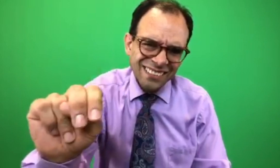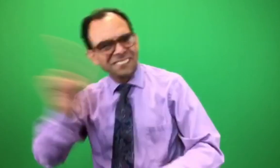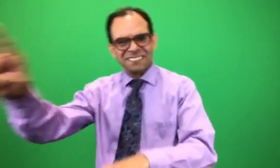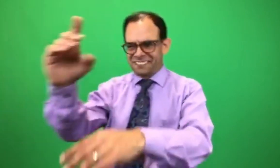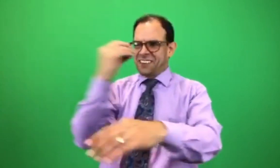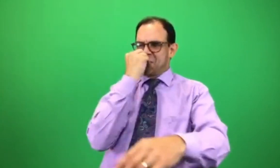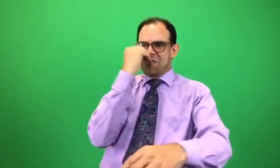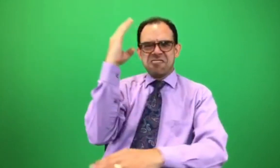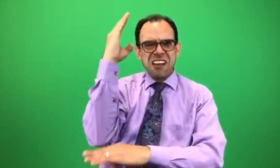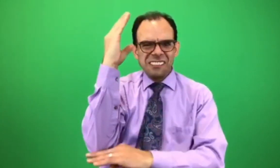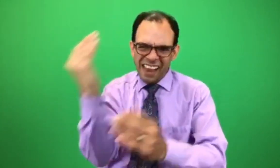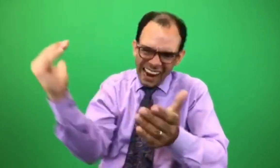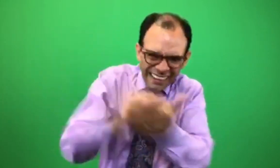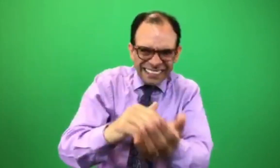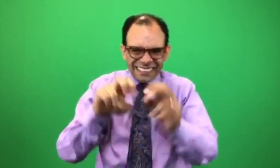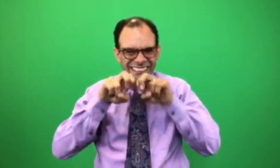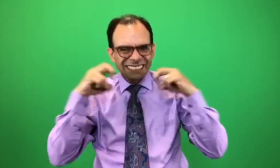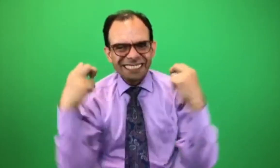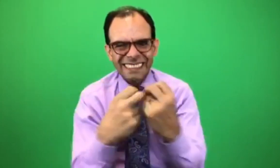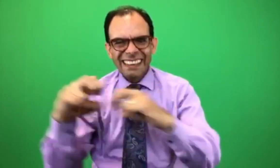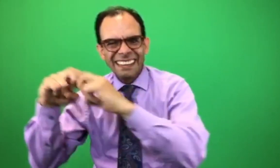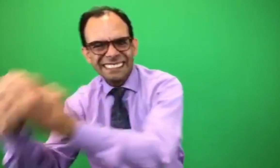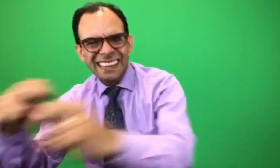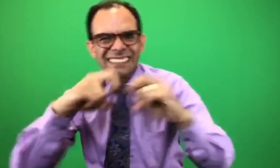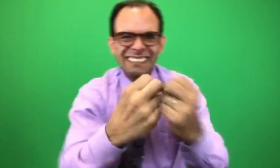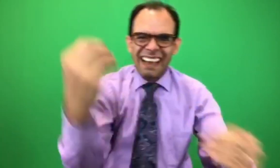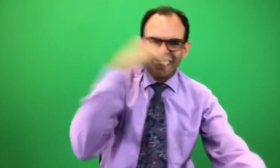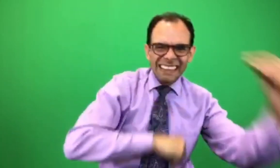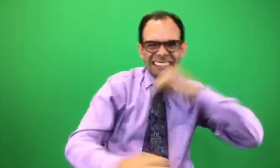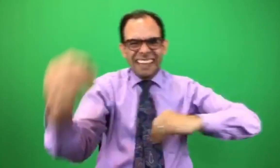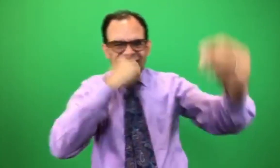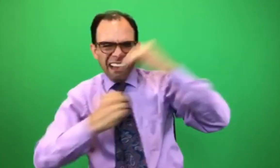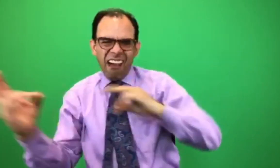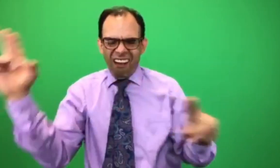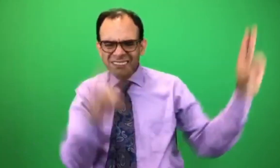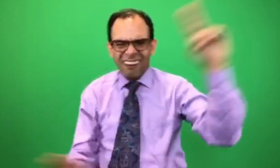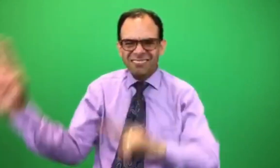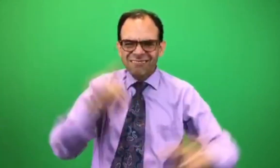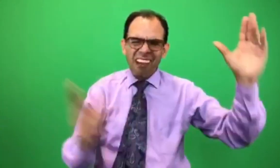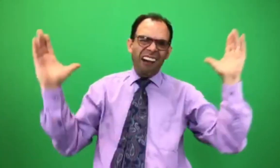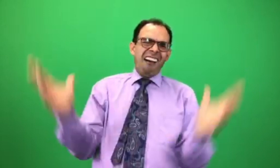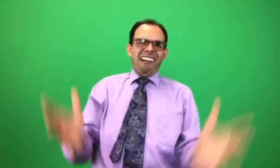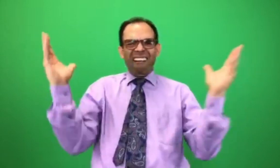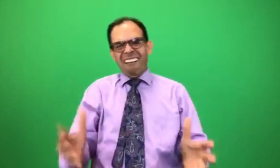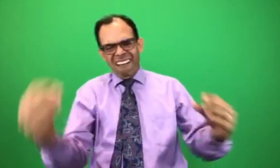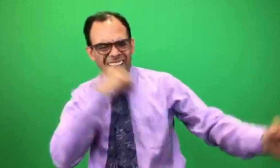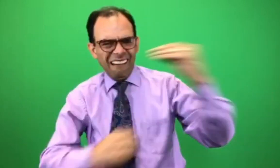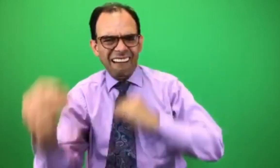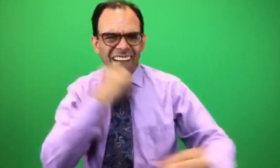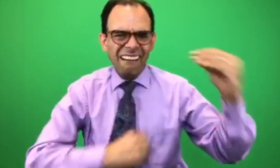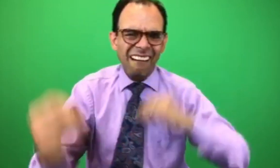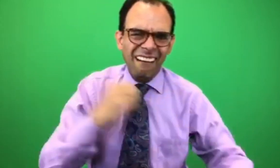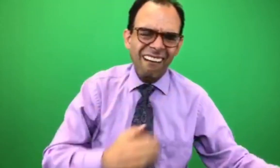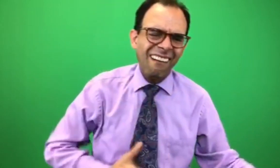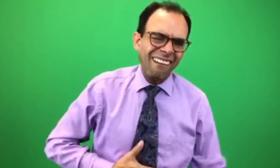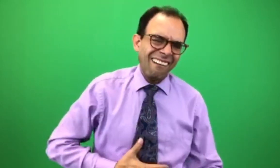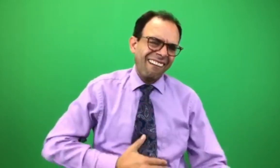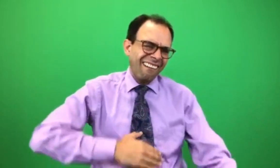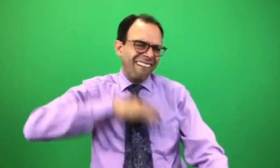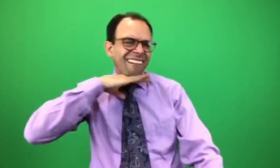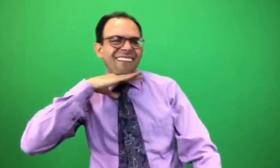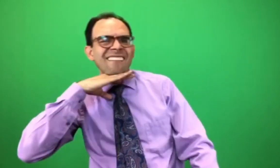Campers enjoy healthy lunch meals each day during camp.